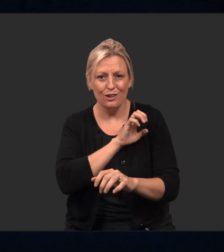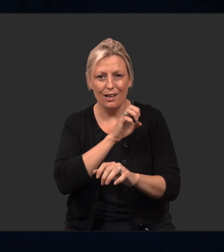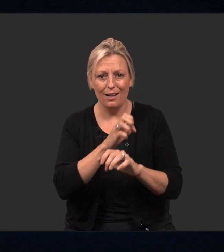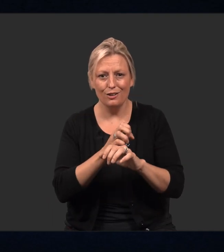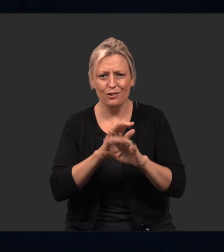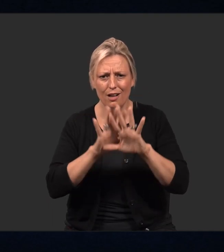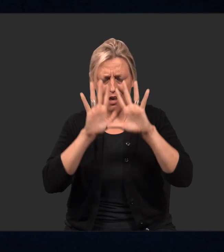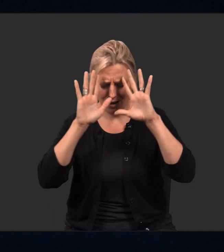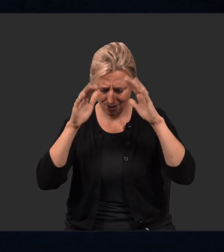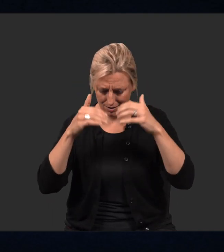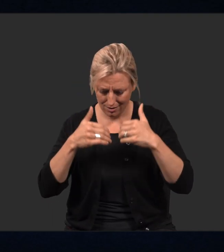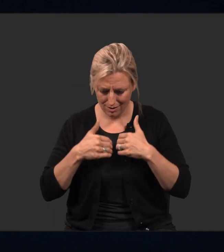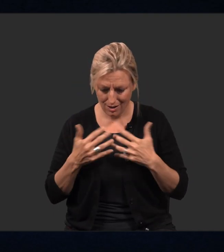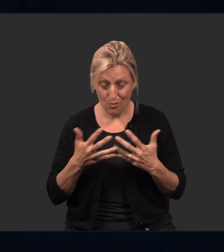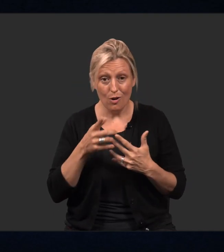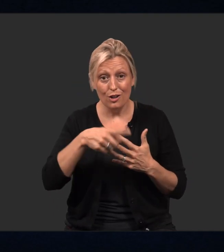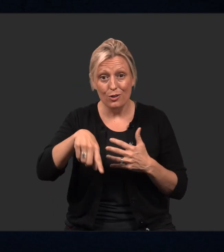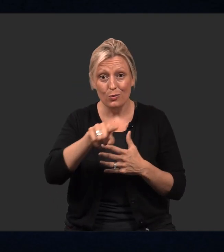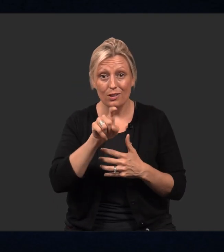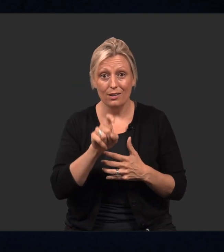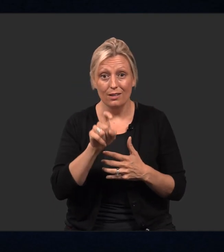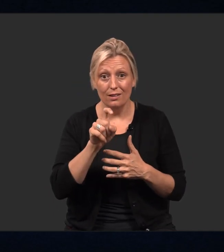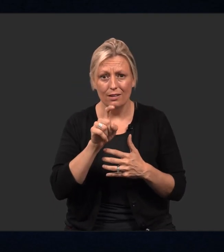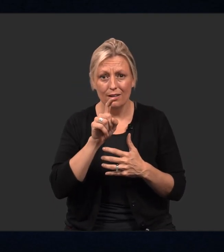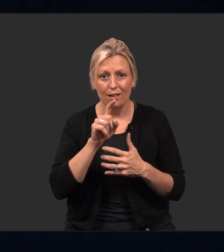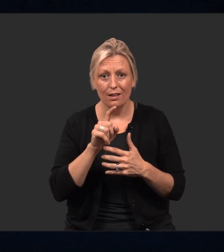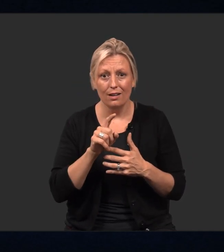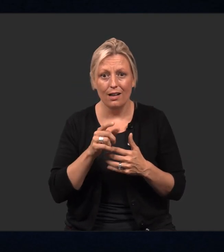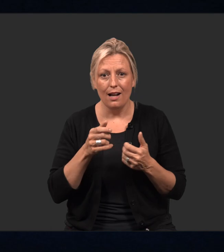Continue to focus your energy inward, to get what you need.